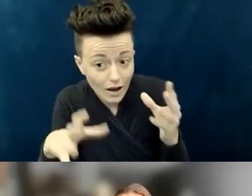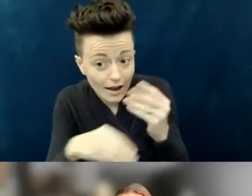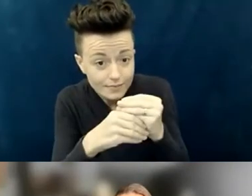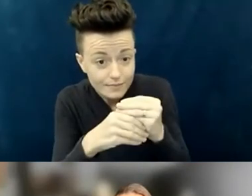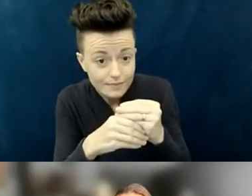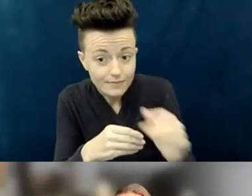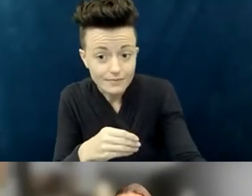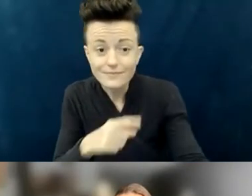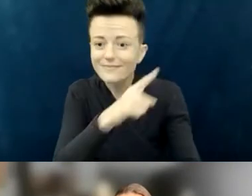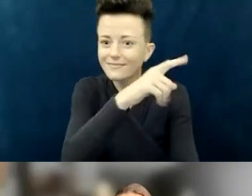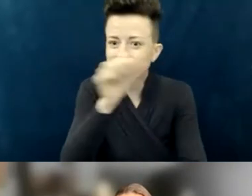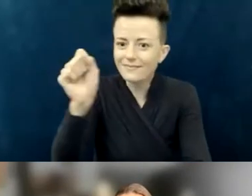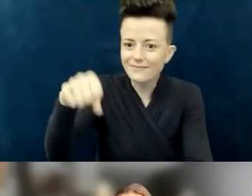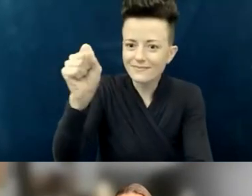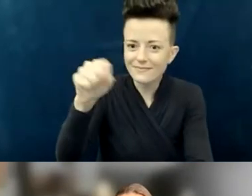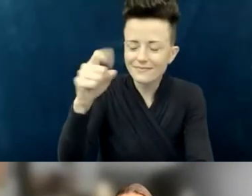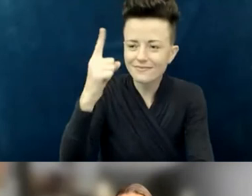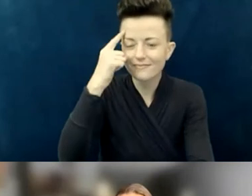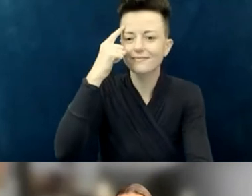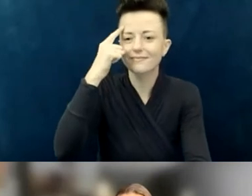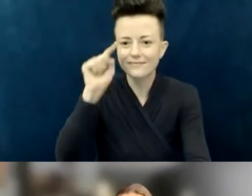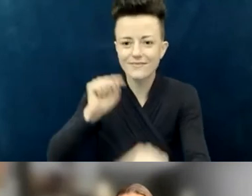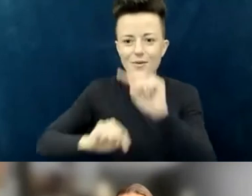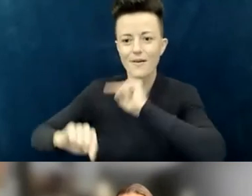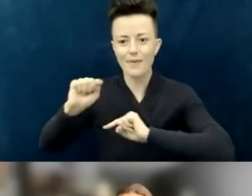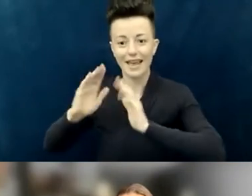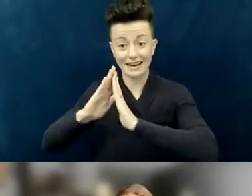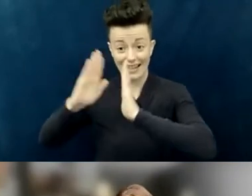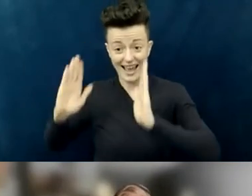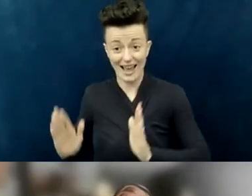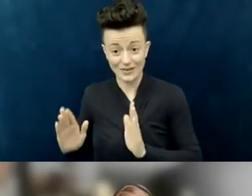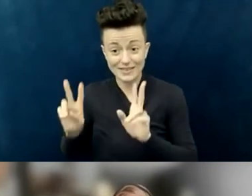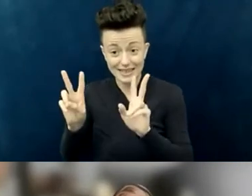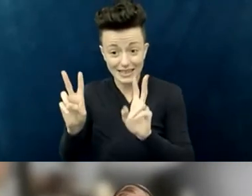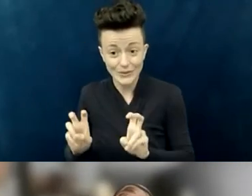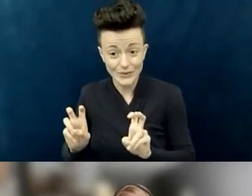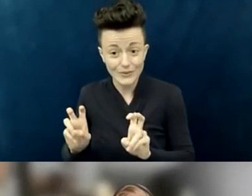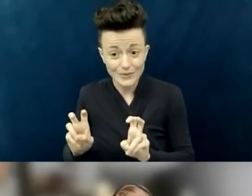I wanted to get back to the housing issue. I know that, maybe for many churches,